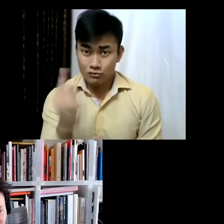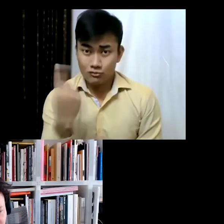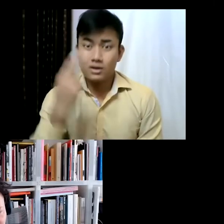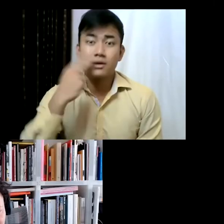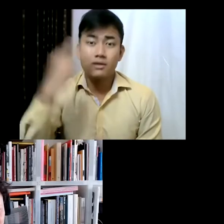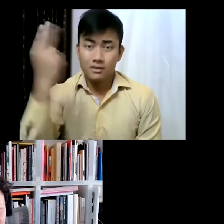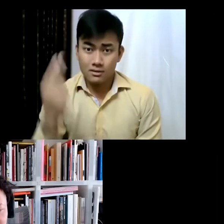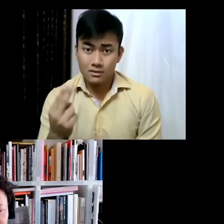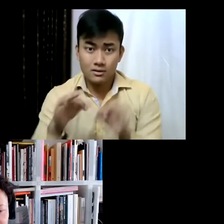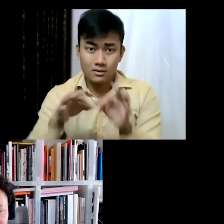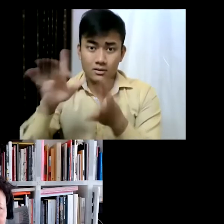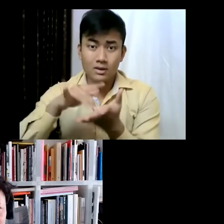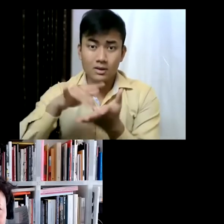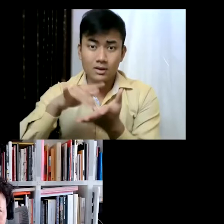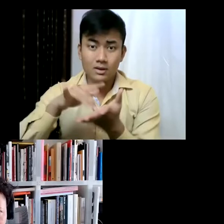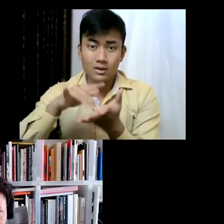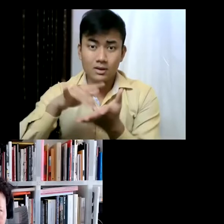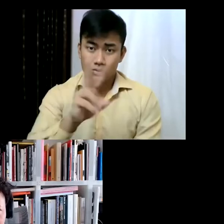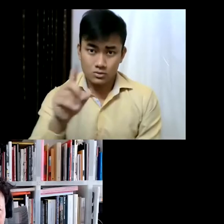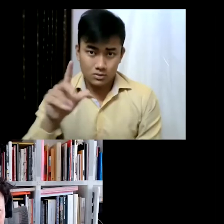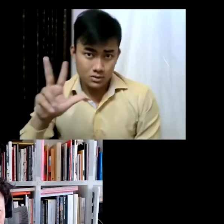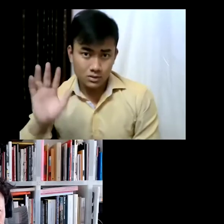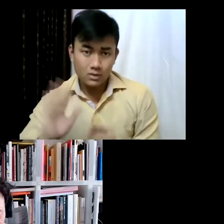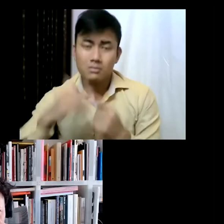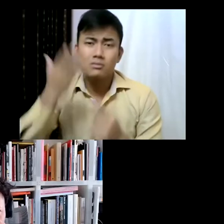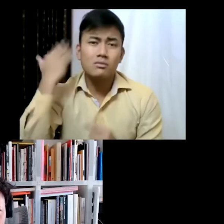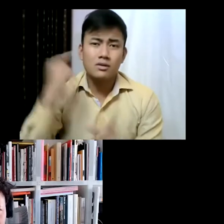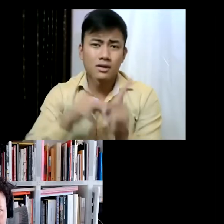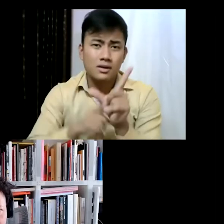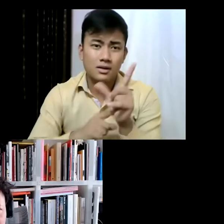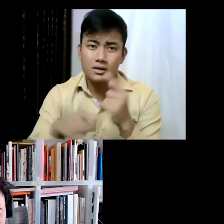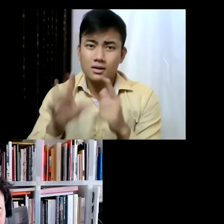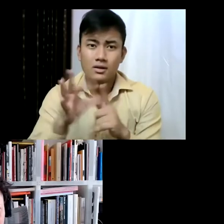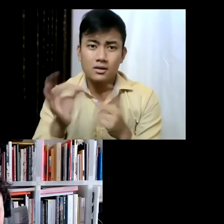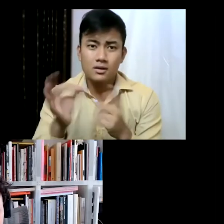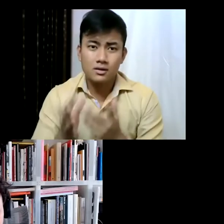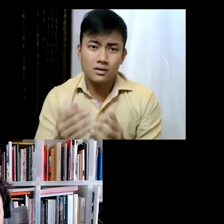in 2018, and the previous year, she was curator of the Italian pavilion at the Venice Biennale.